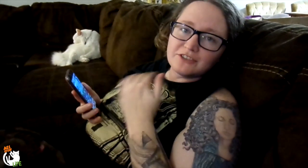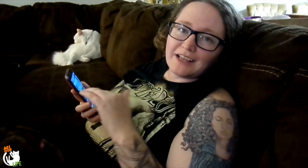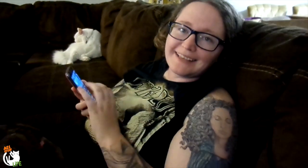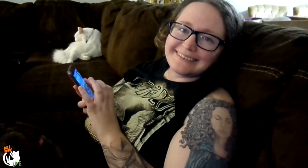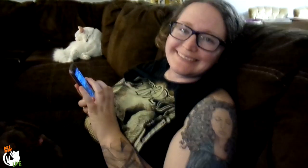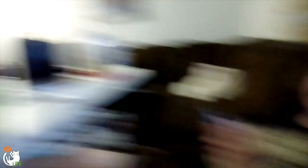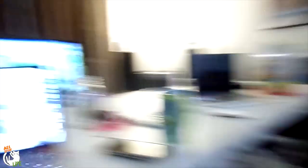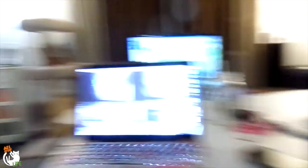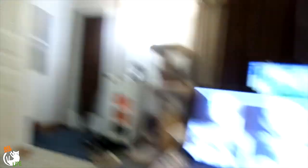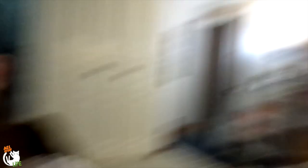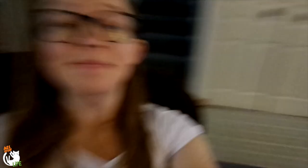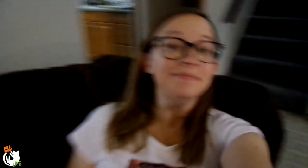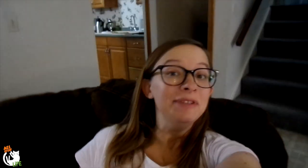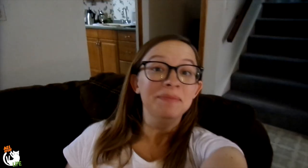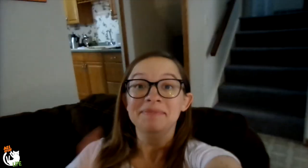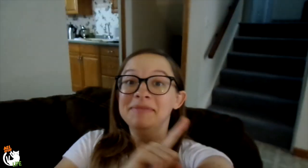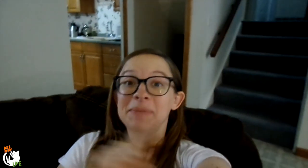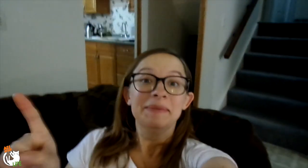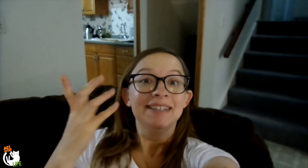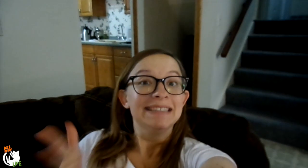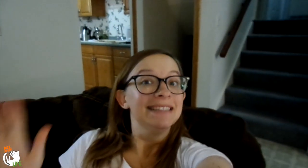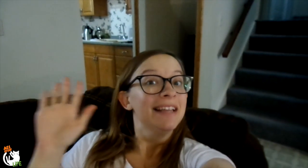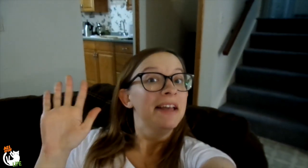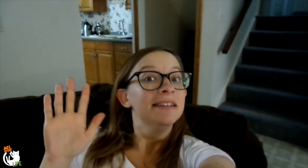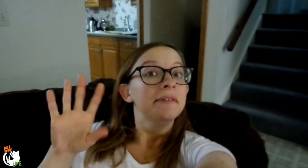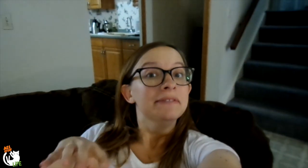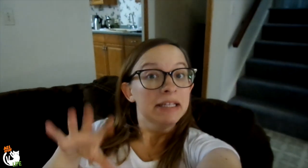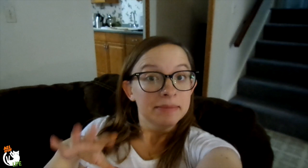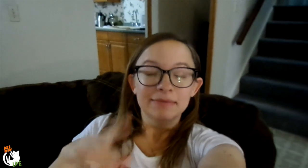[JE] Good night! [JI] Alright, the week is done.